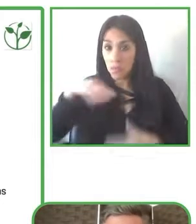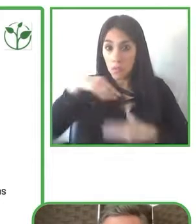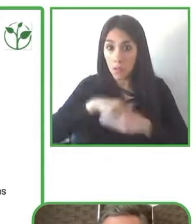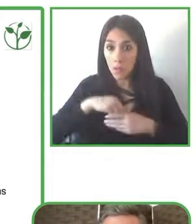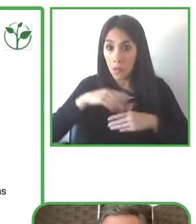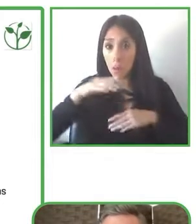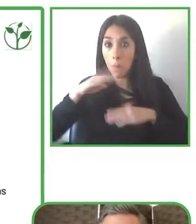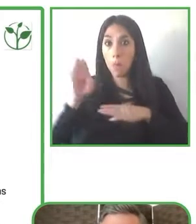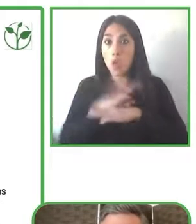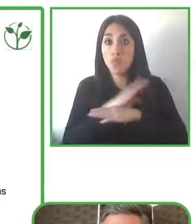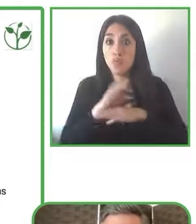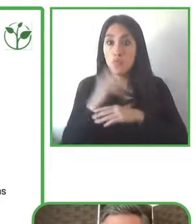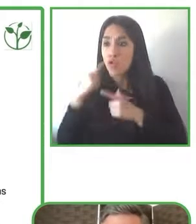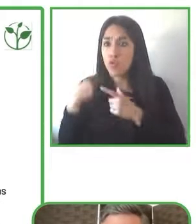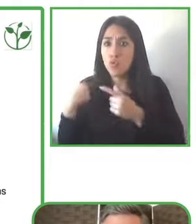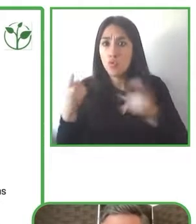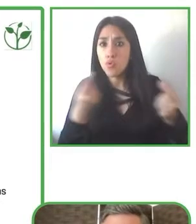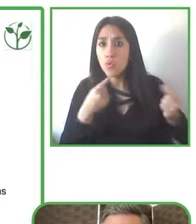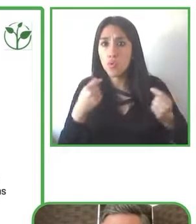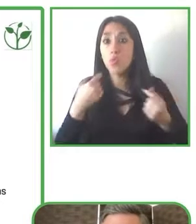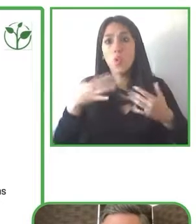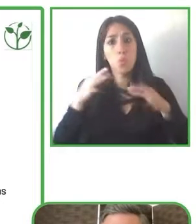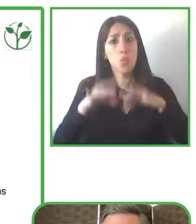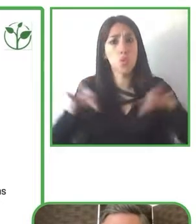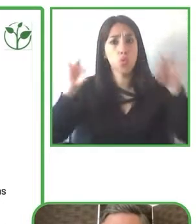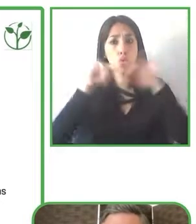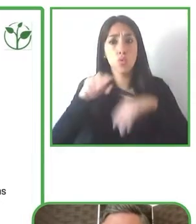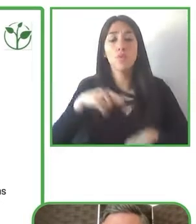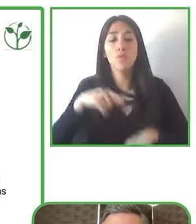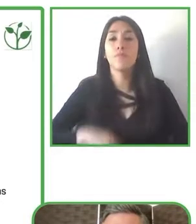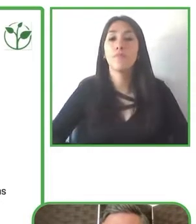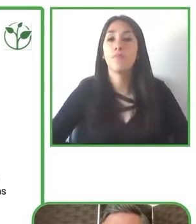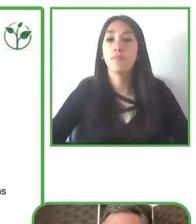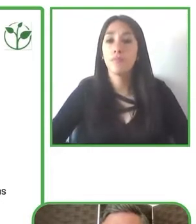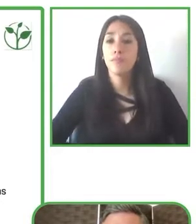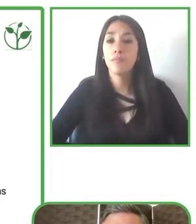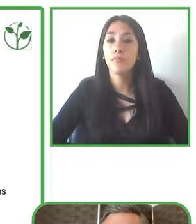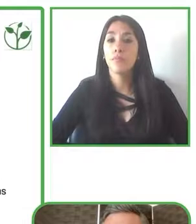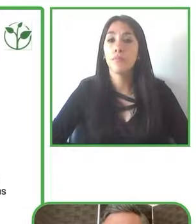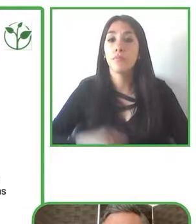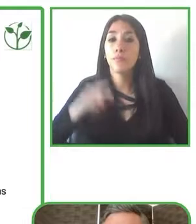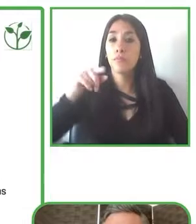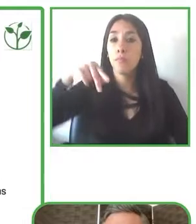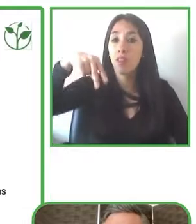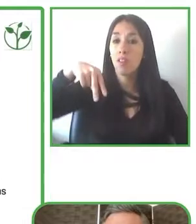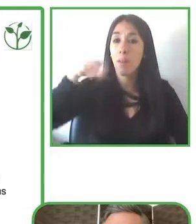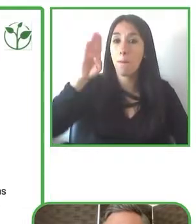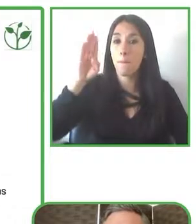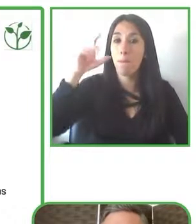more accessible and in turn making some of their kind of